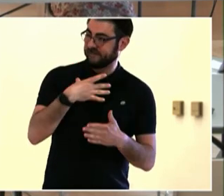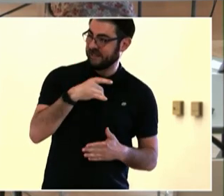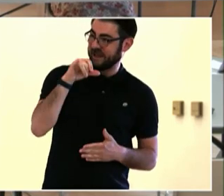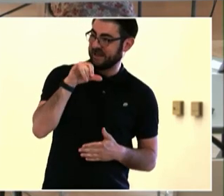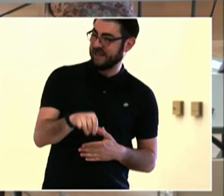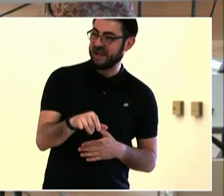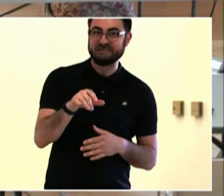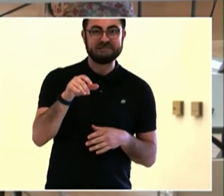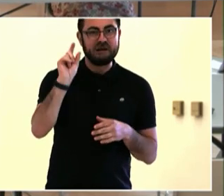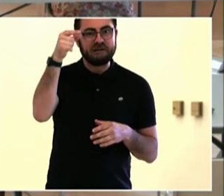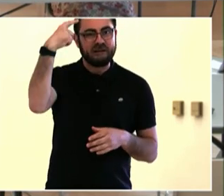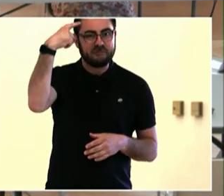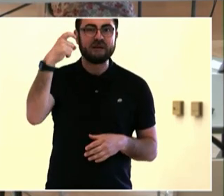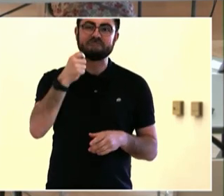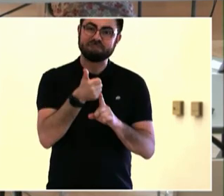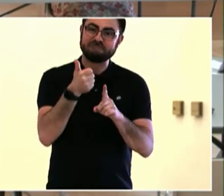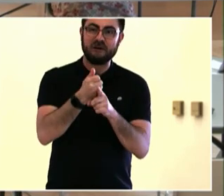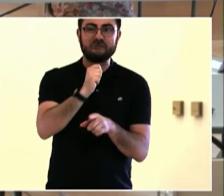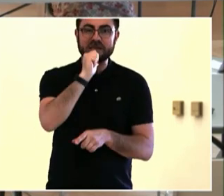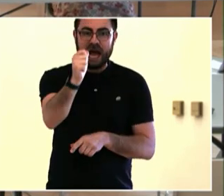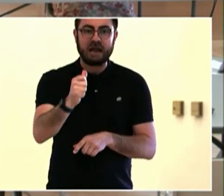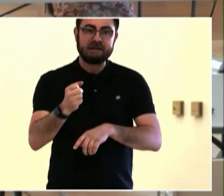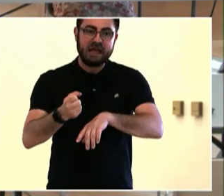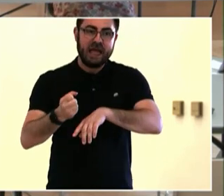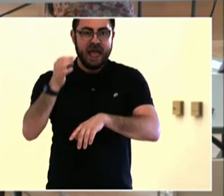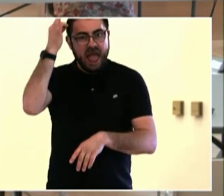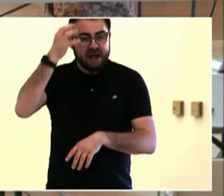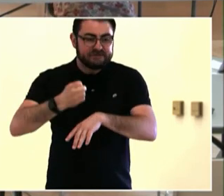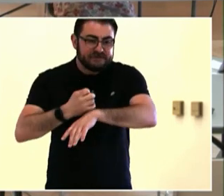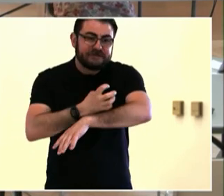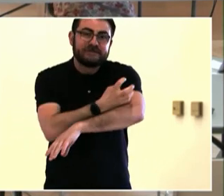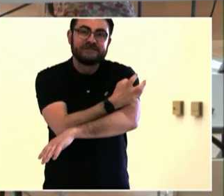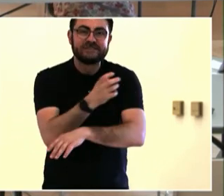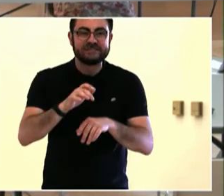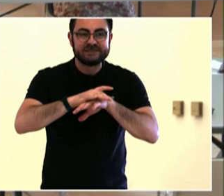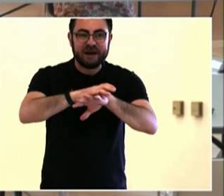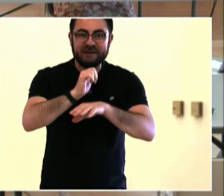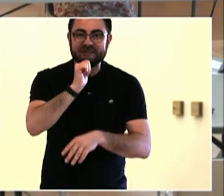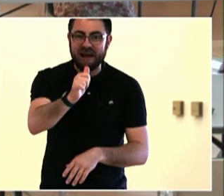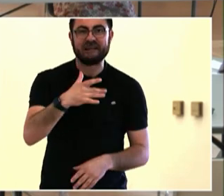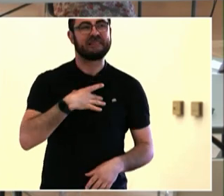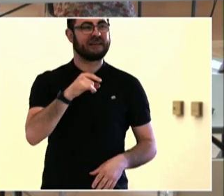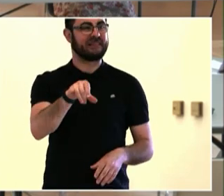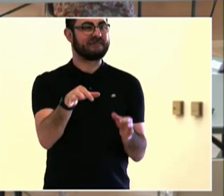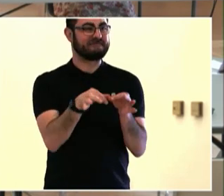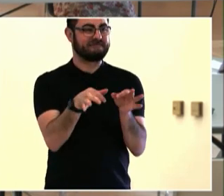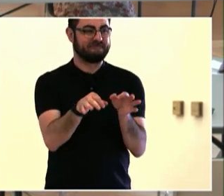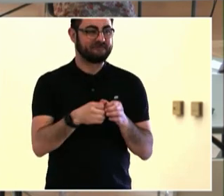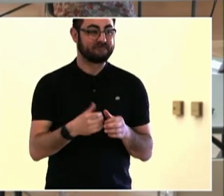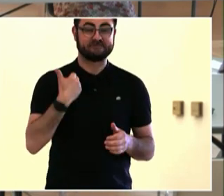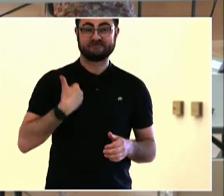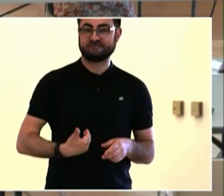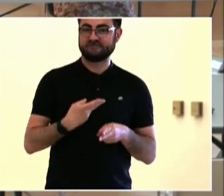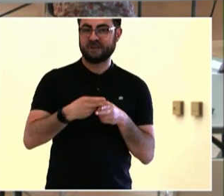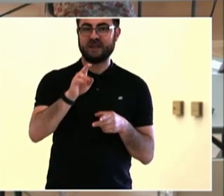going to where people are and centering the engagement process, centering solution making over problem seeking, and